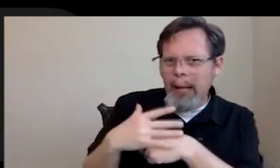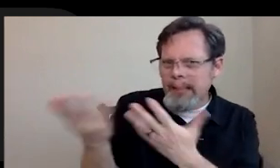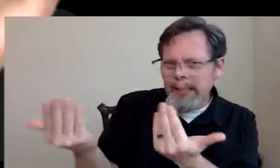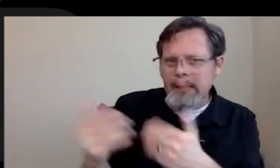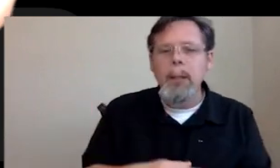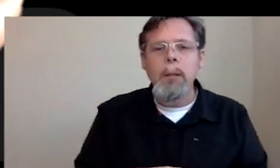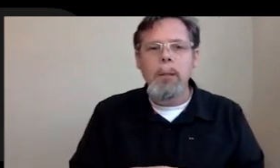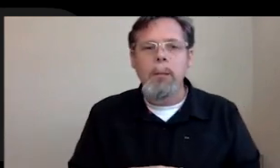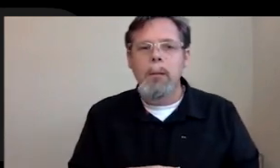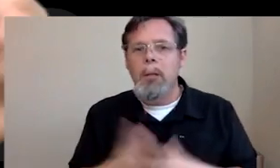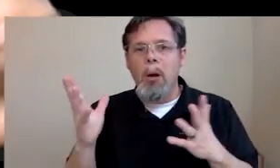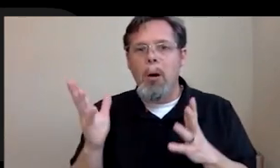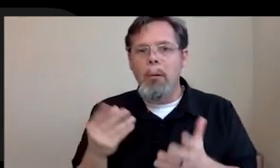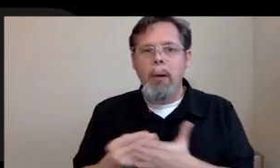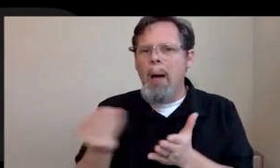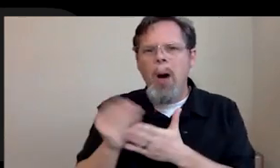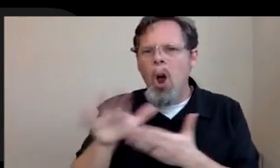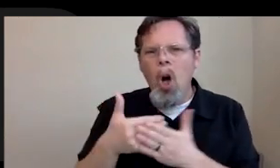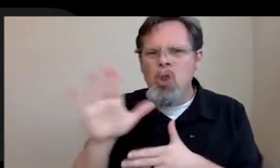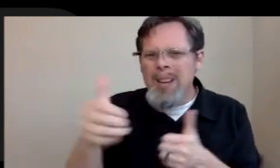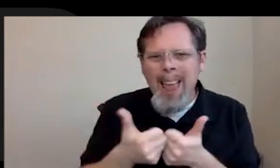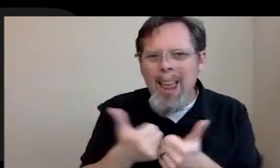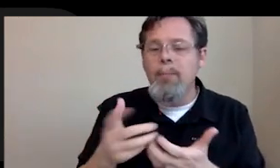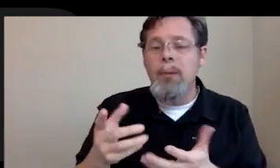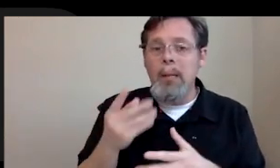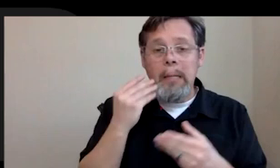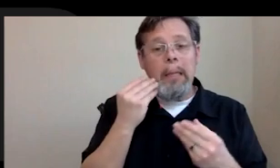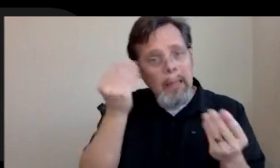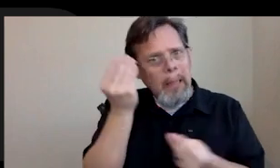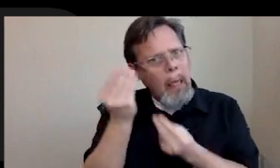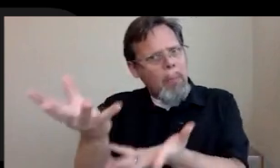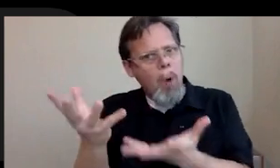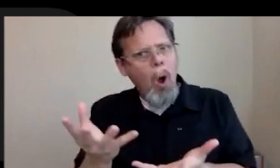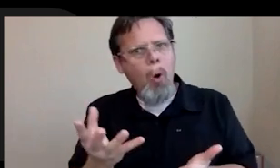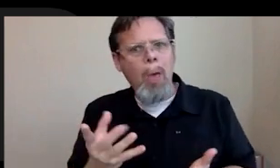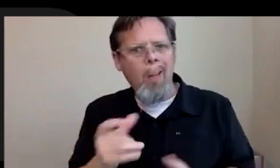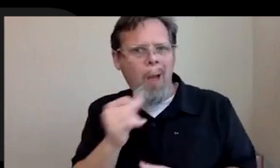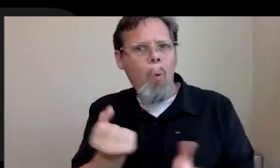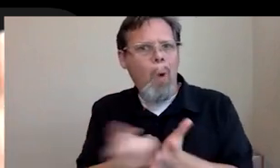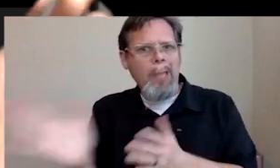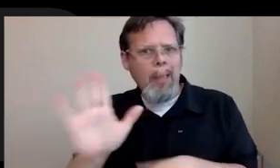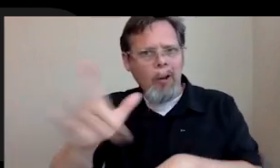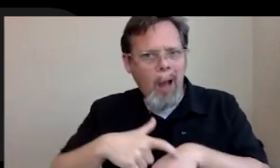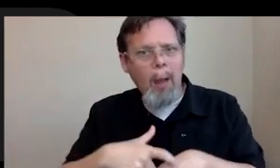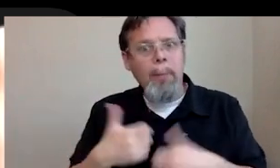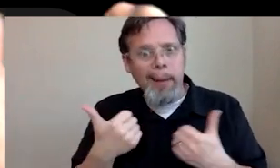thought all you guys products I like, like let them know that, like you have brought something to the table, you're not going to waste their time and keep trying because a lot of people are going